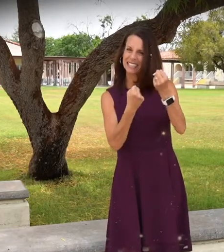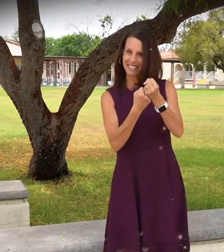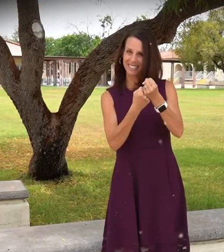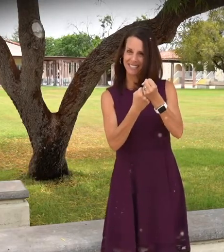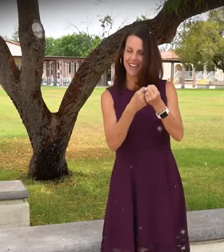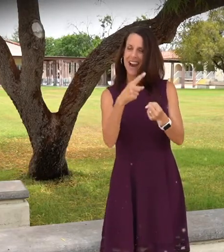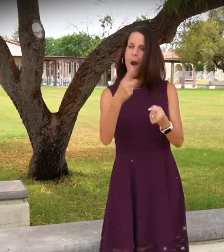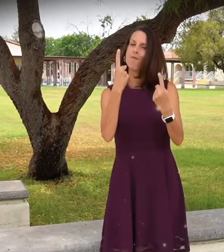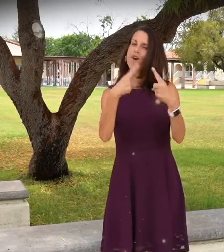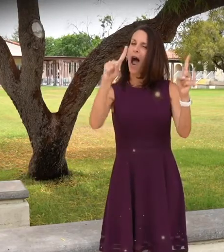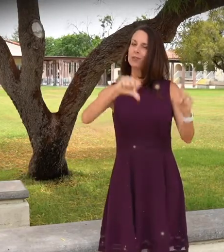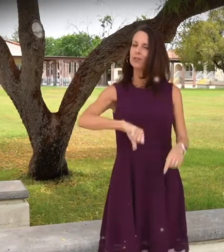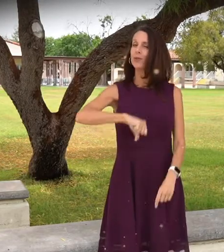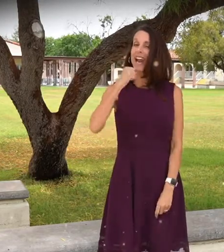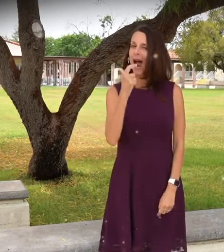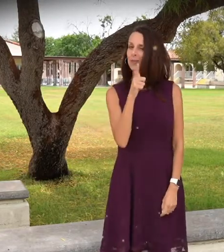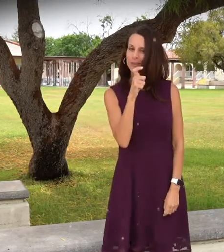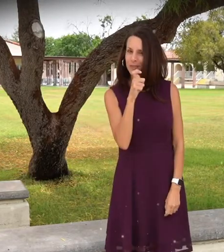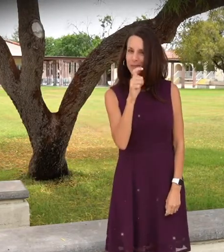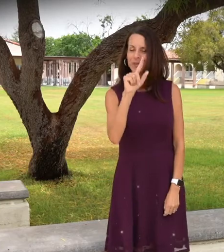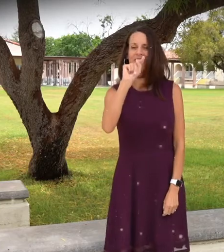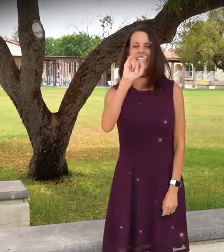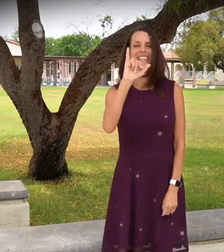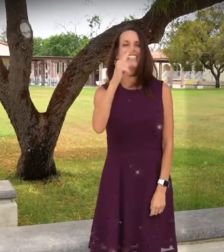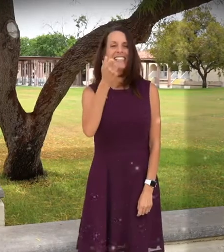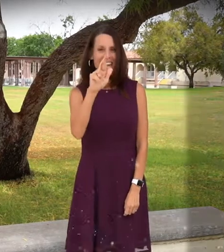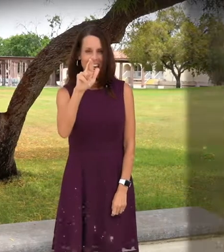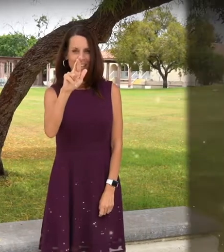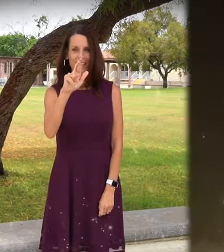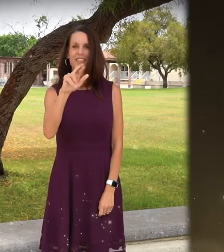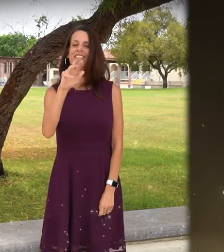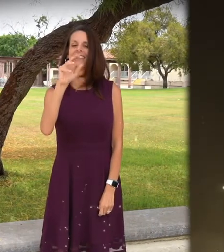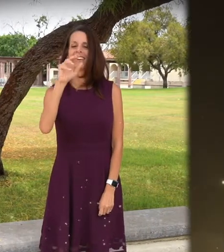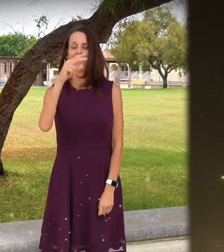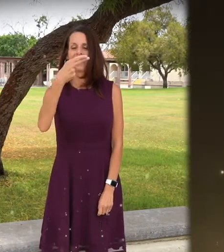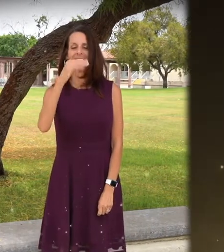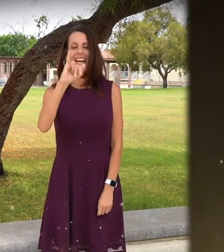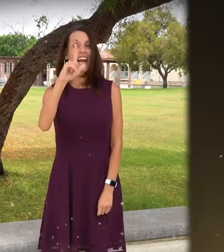AND I'M PROUD TO ANNOUNCE TYLER HILLIER